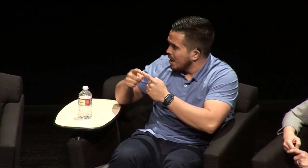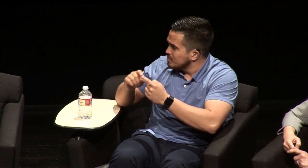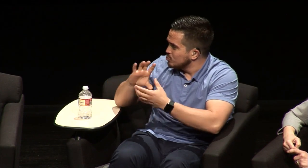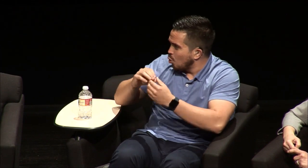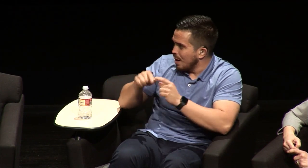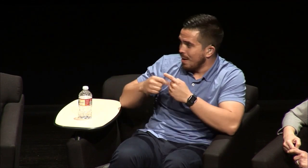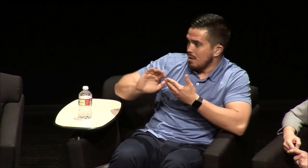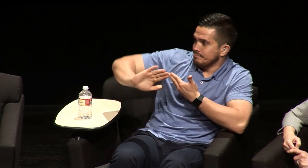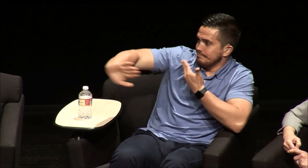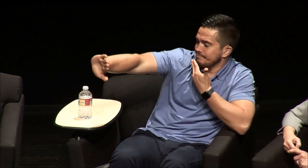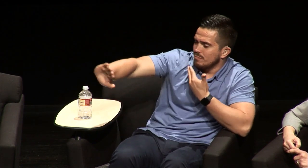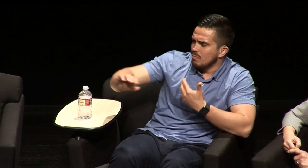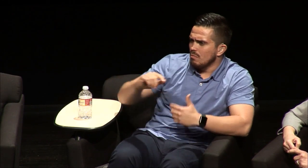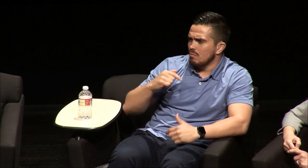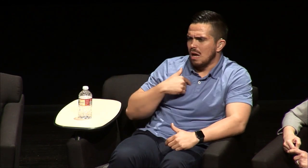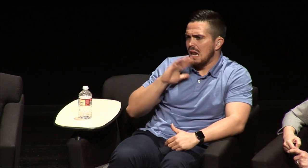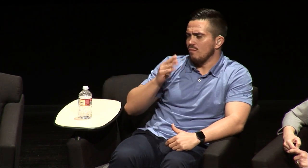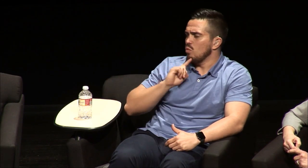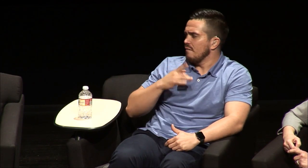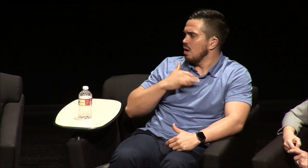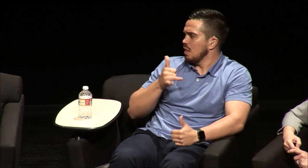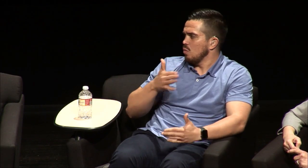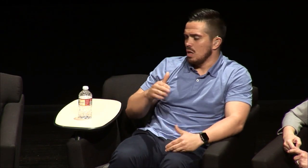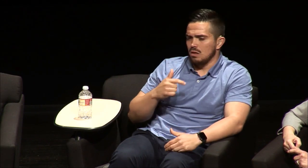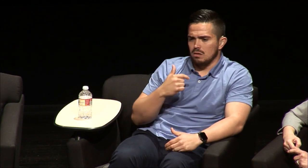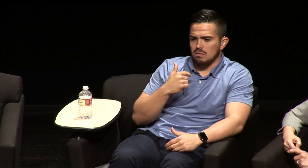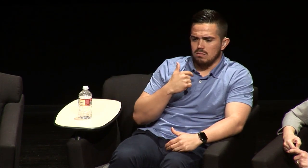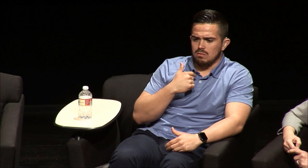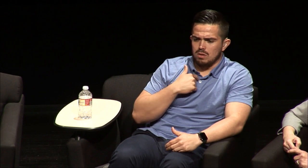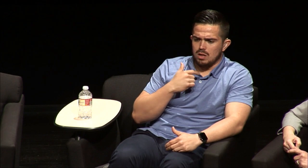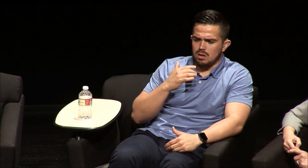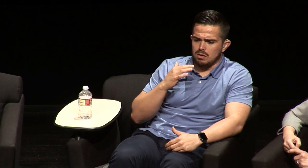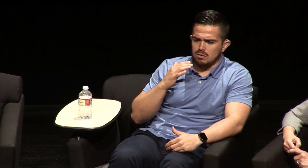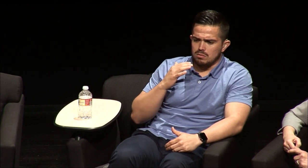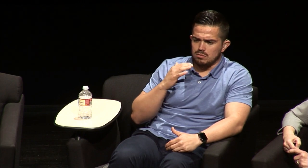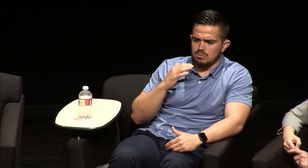As part of your friends I've learned about that as part of a friends group I